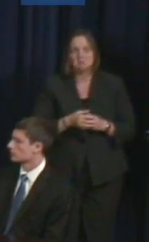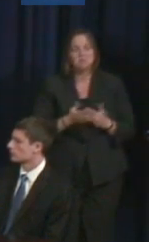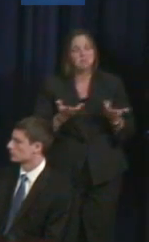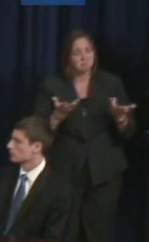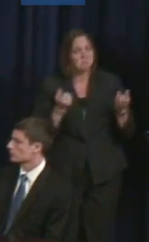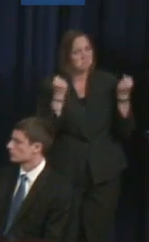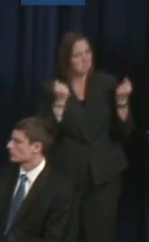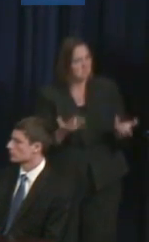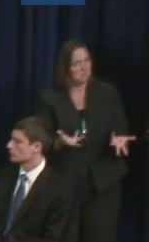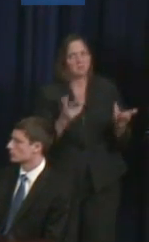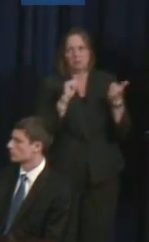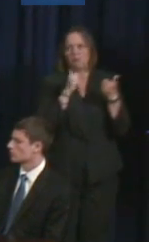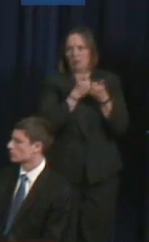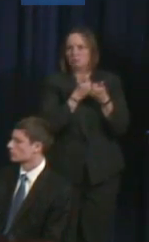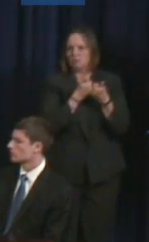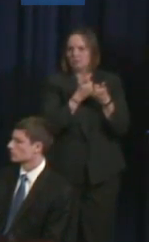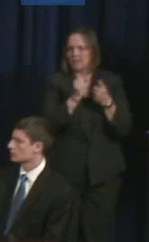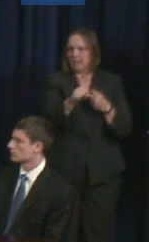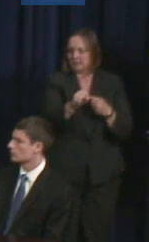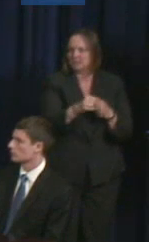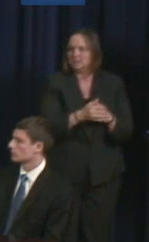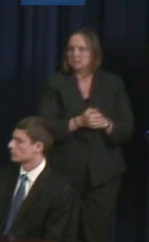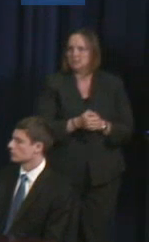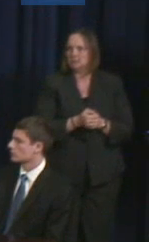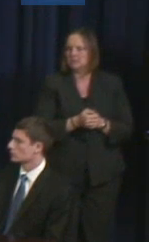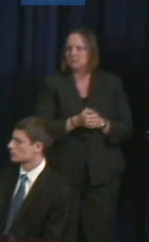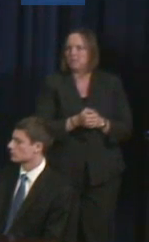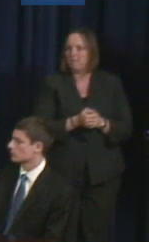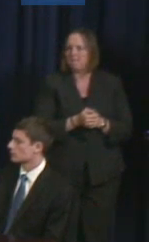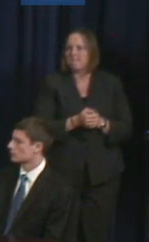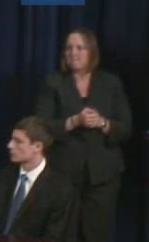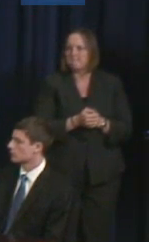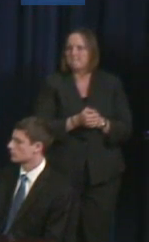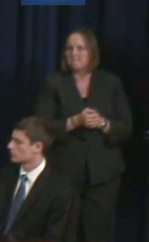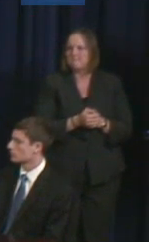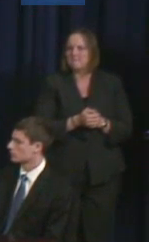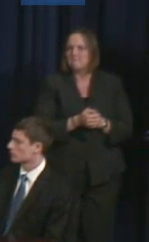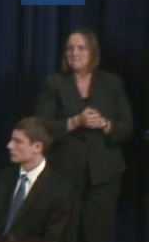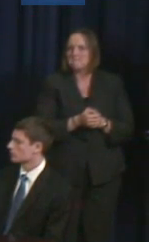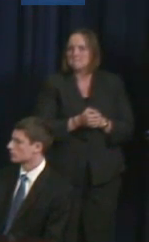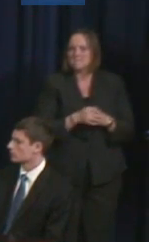You know, being his mom has been what has been the most